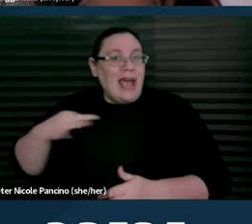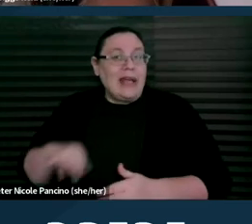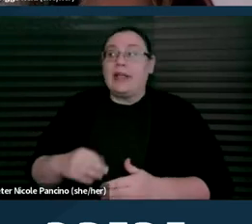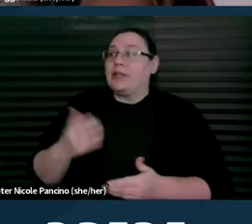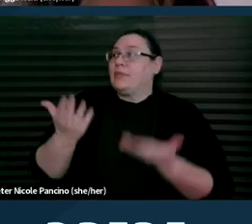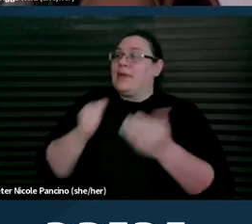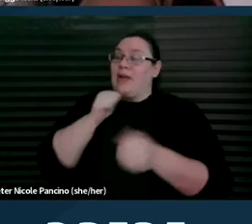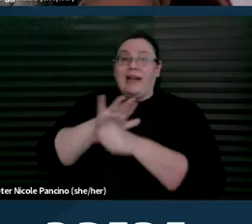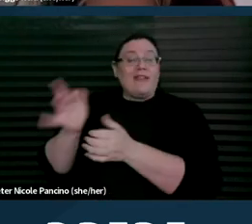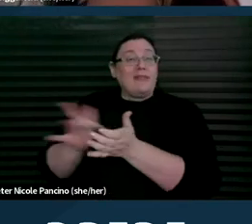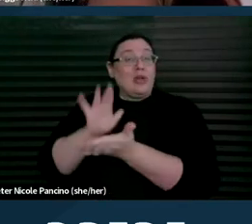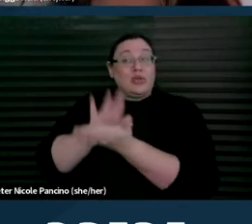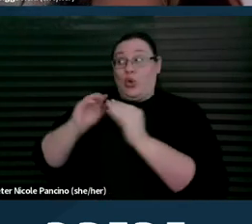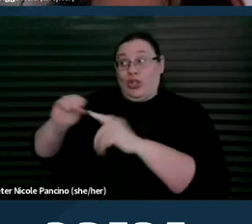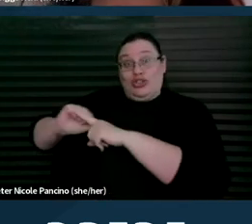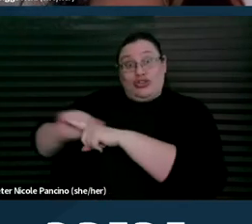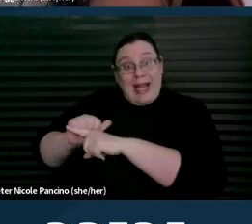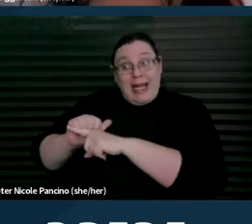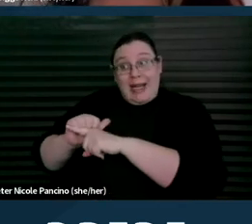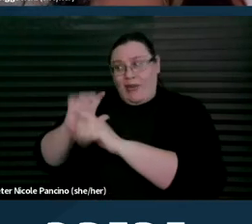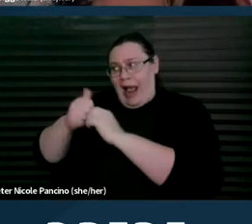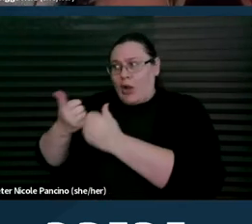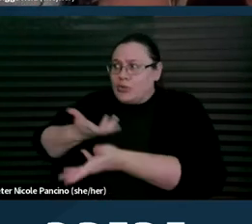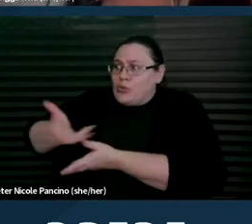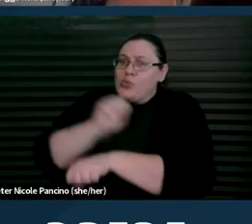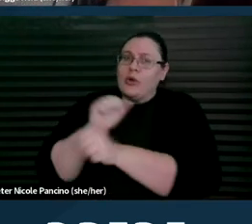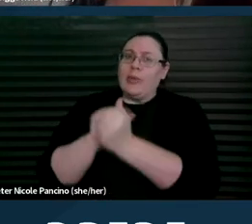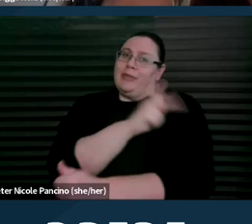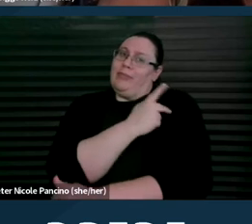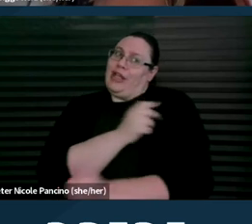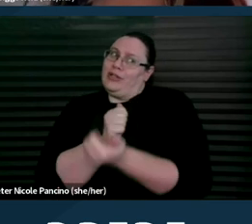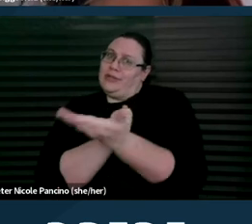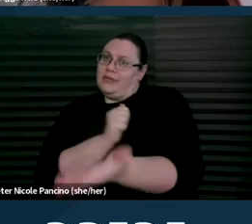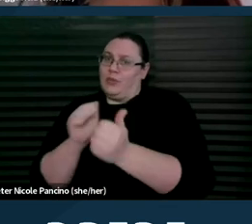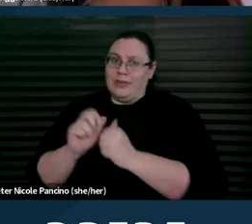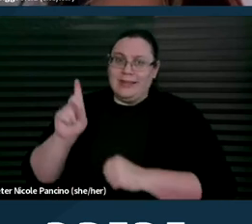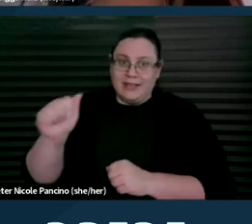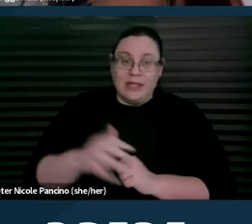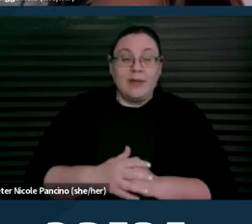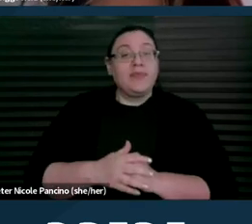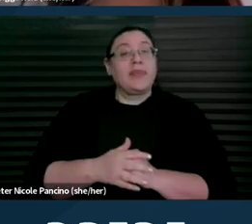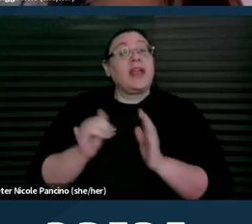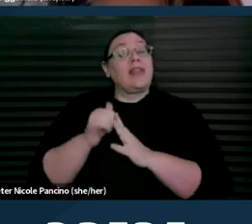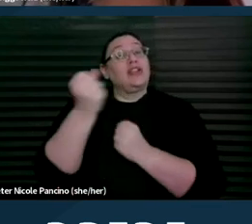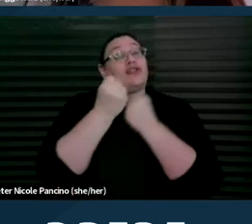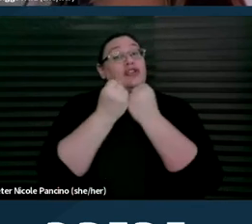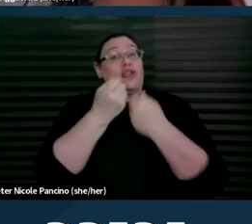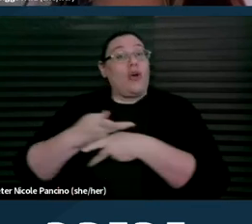on treating patients with disabilities. And this structural oversight in medical training results